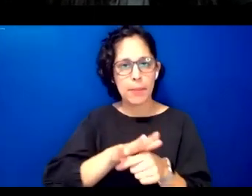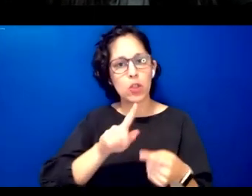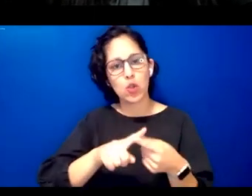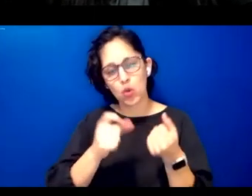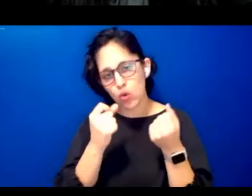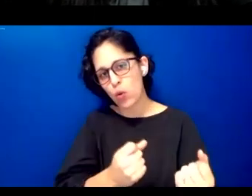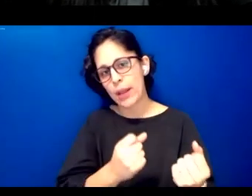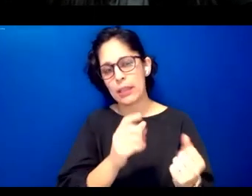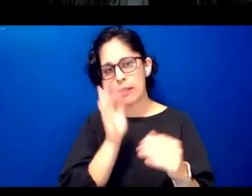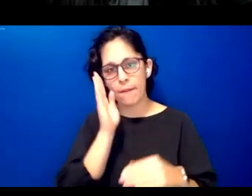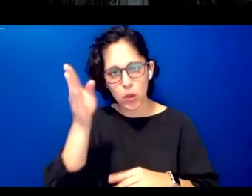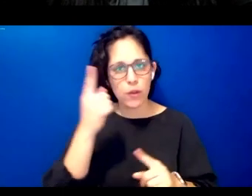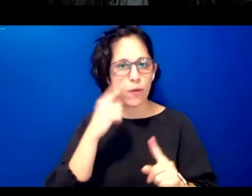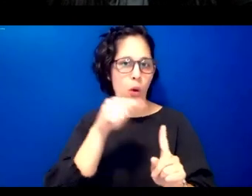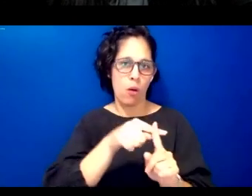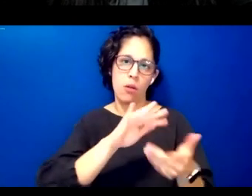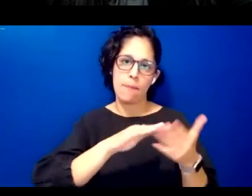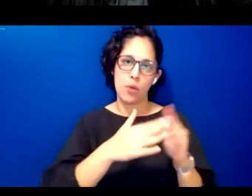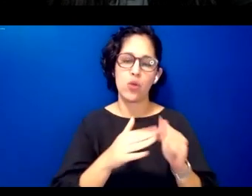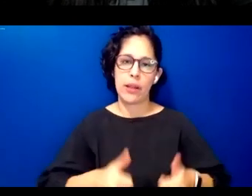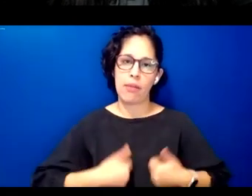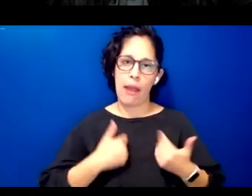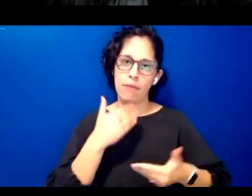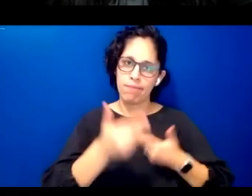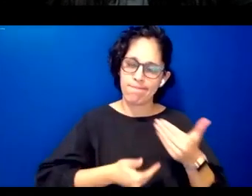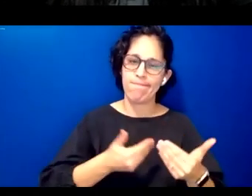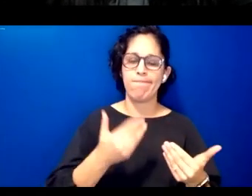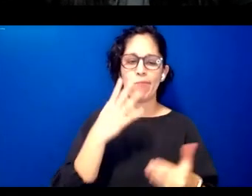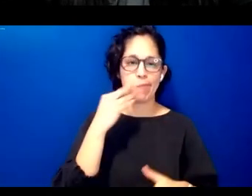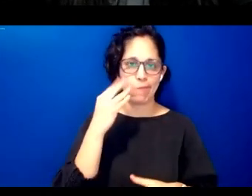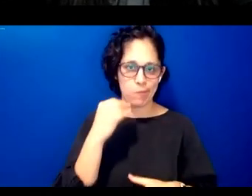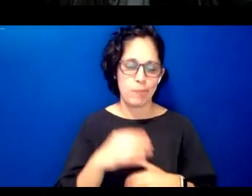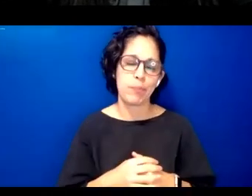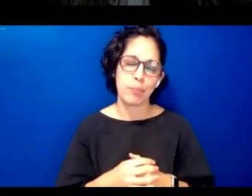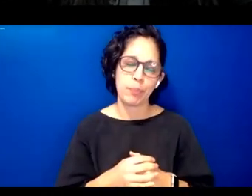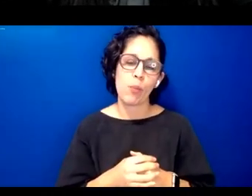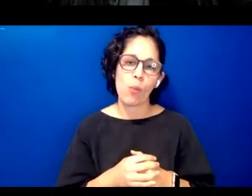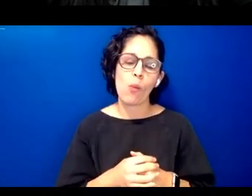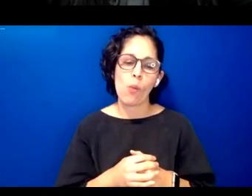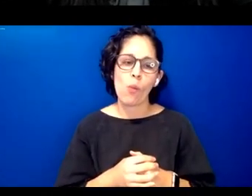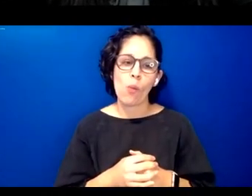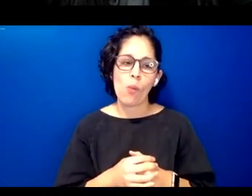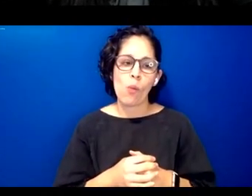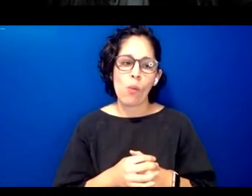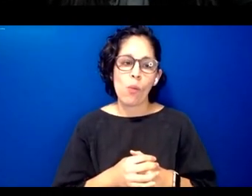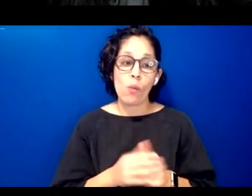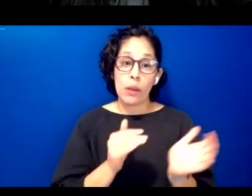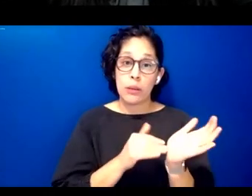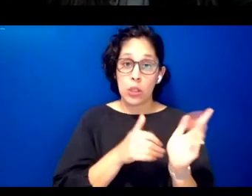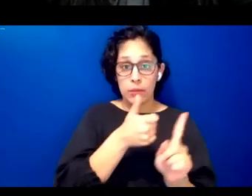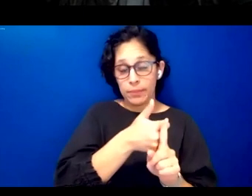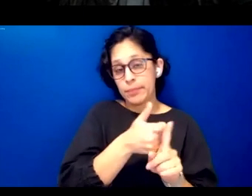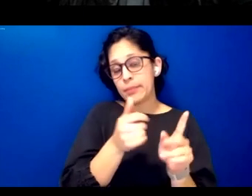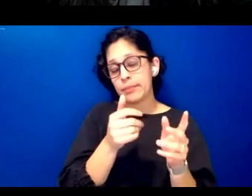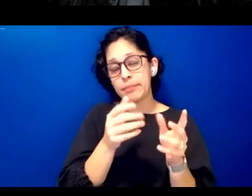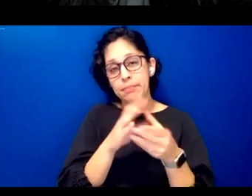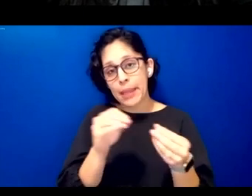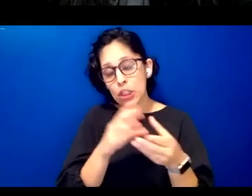future of communal life ways he continues and states that kaminalidad manifest within